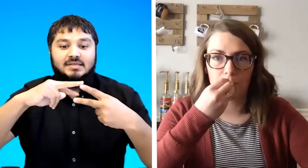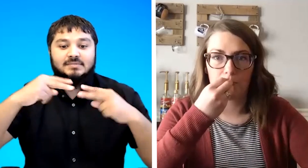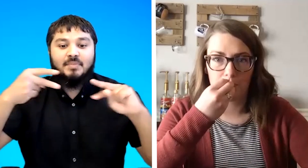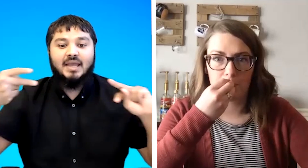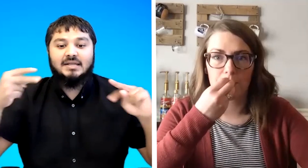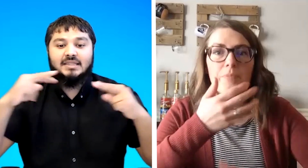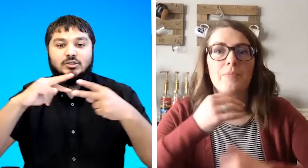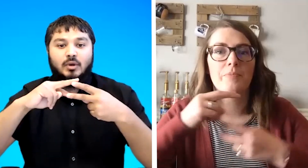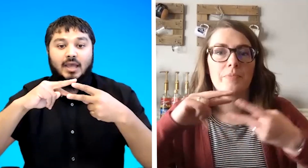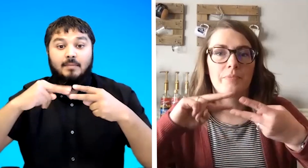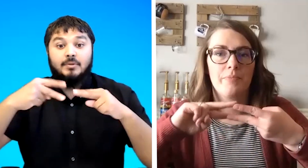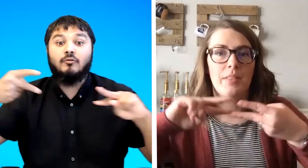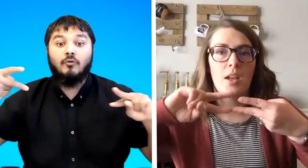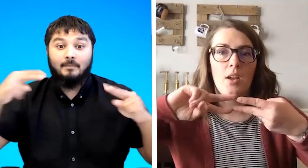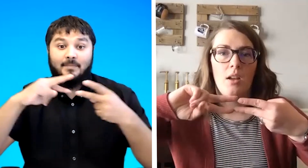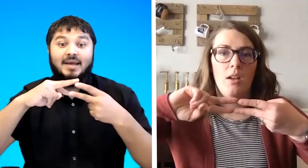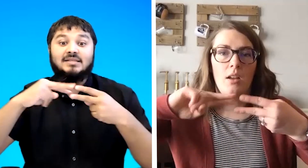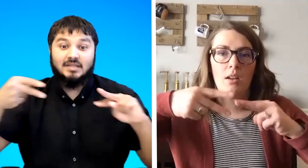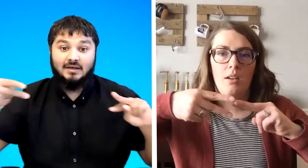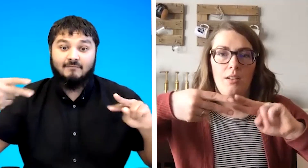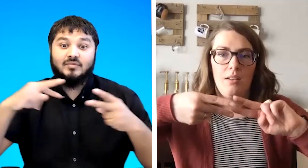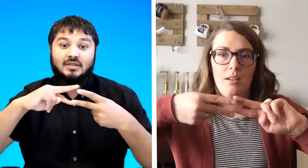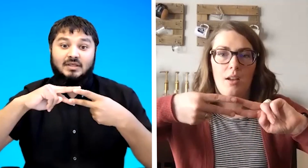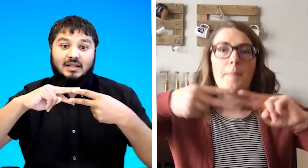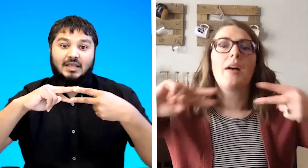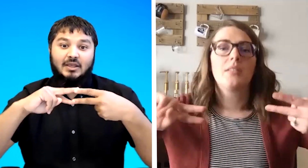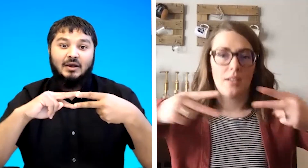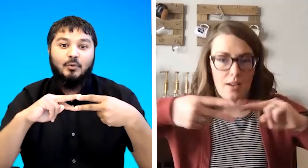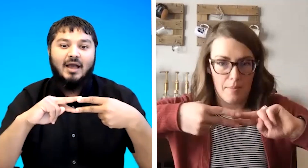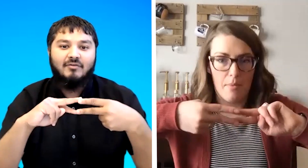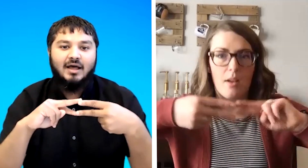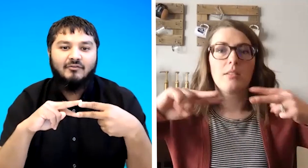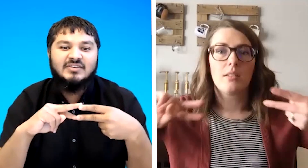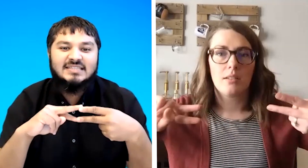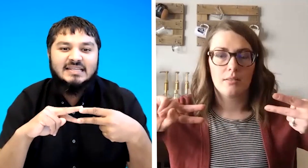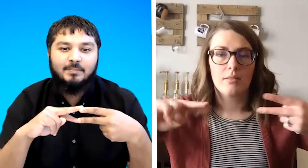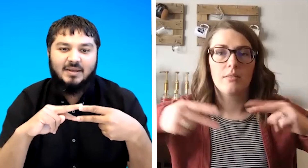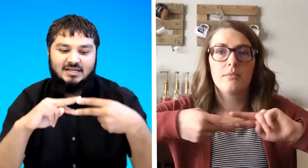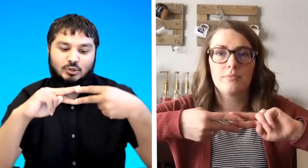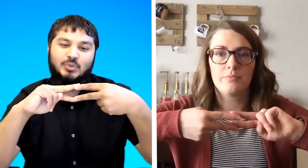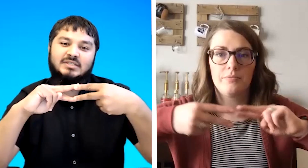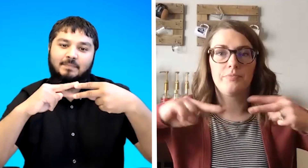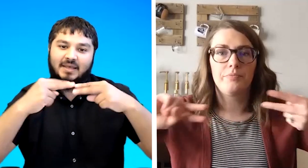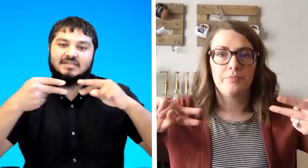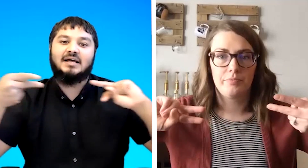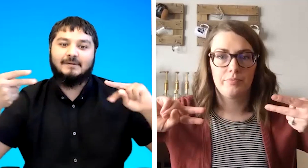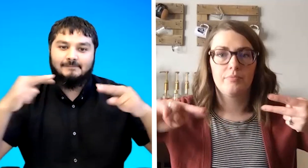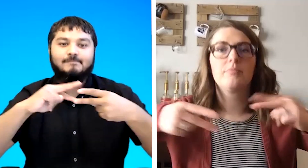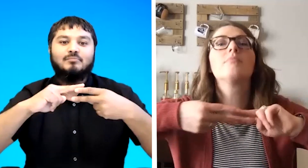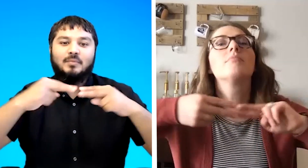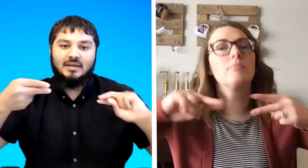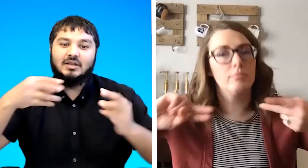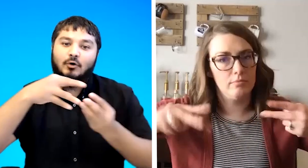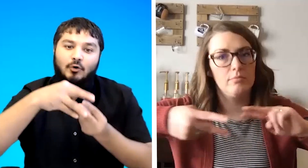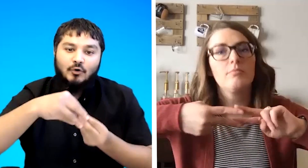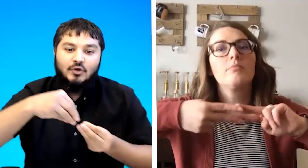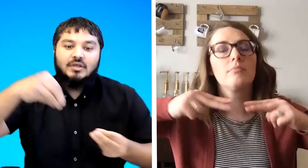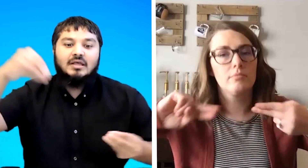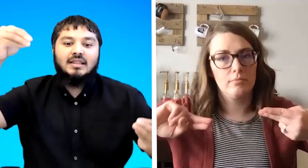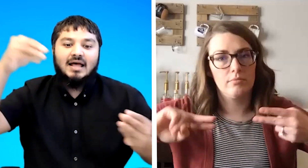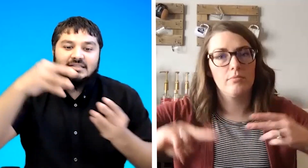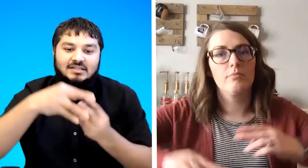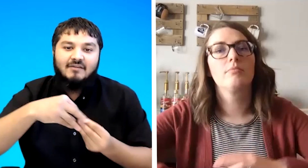spaghetti this one can be used for pasta like we have a vaseli twisted pasta or that's the sign